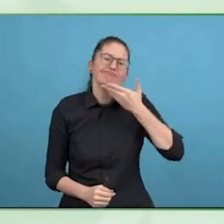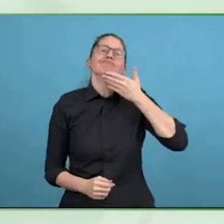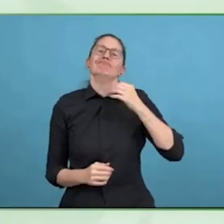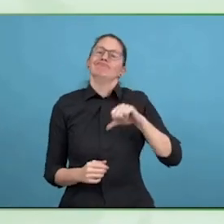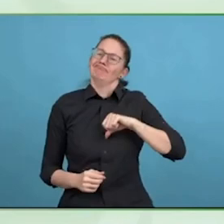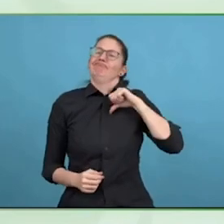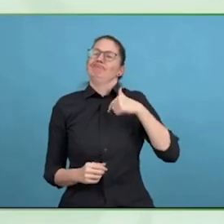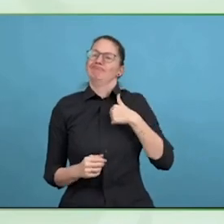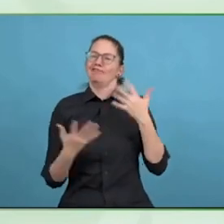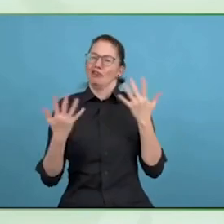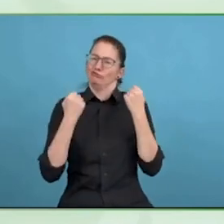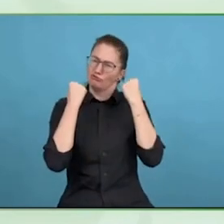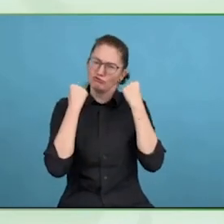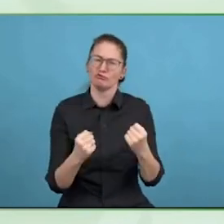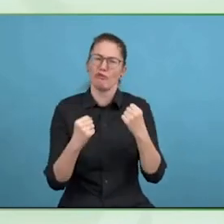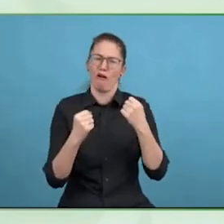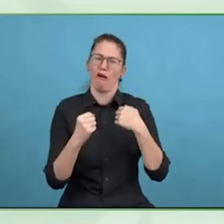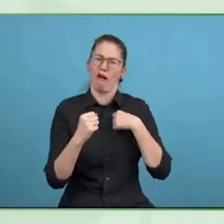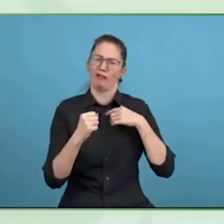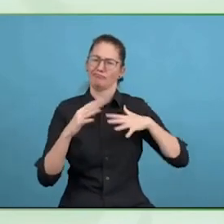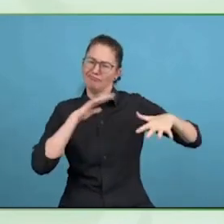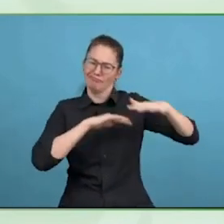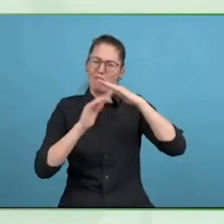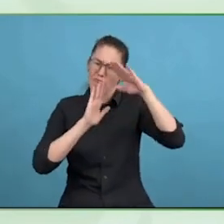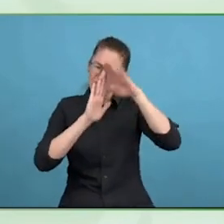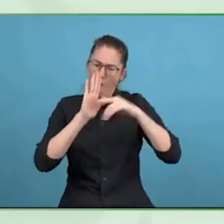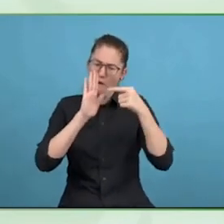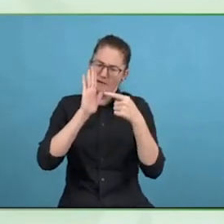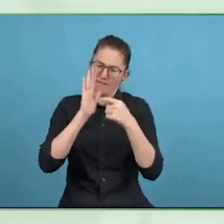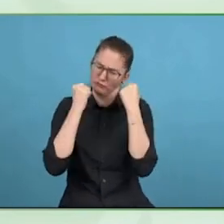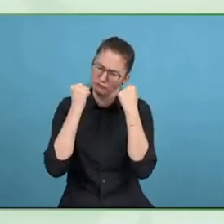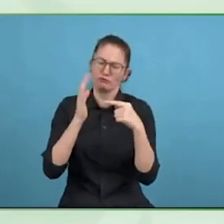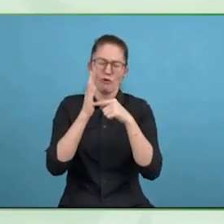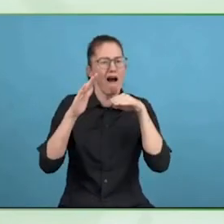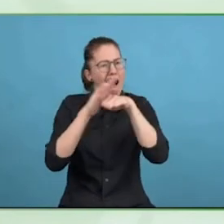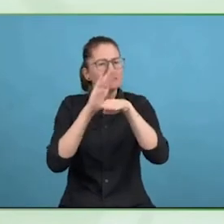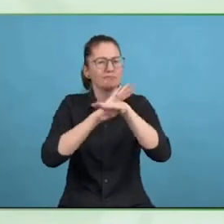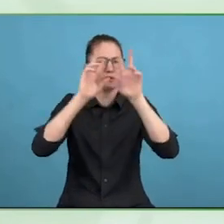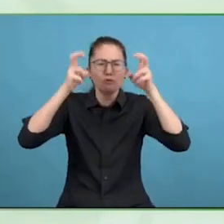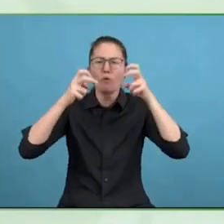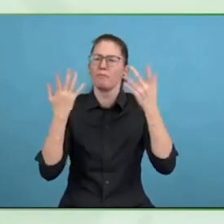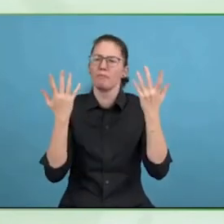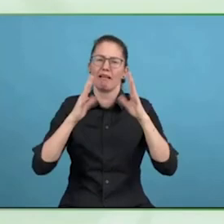to getting the bank, ING, moving towards accessibility and commitment to accessibility.